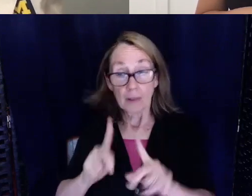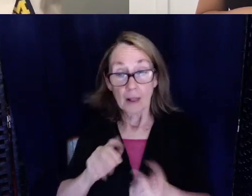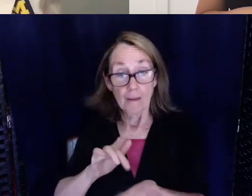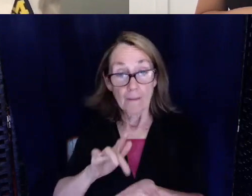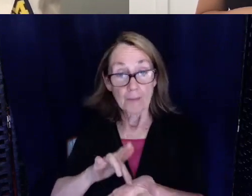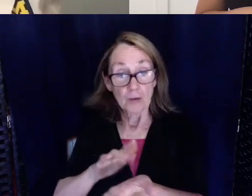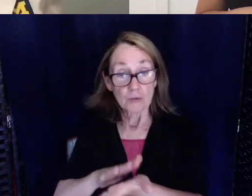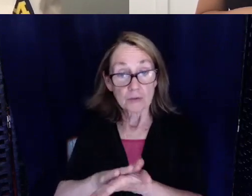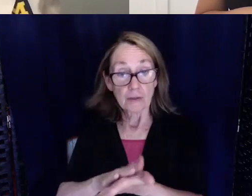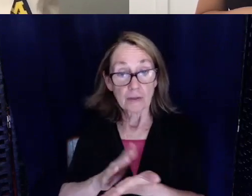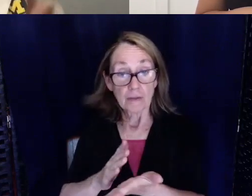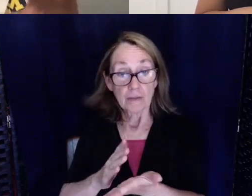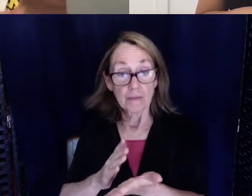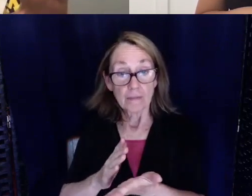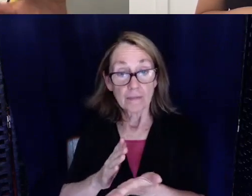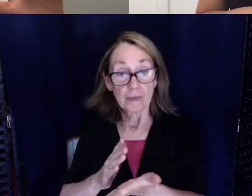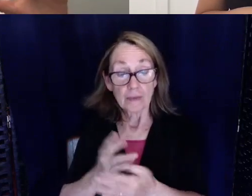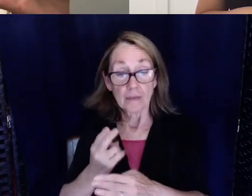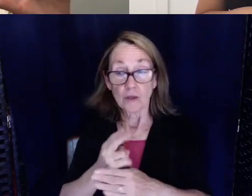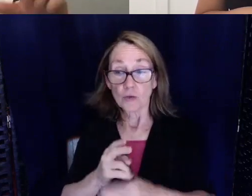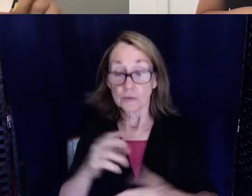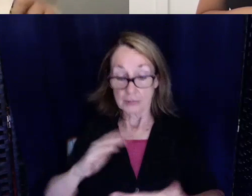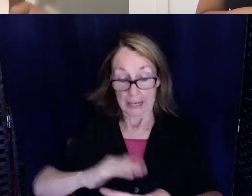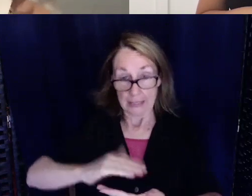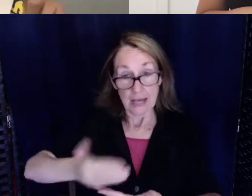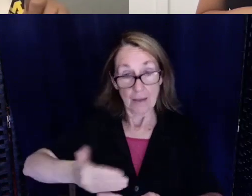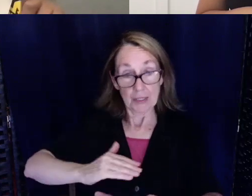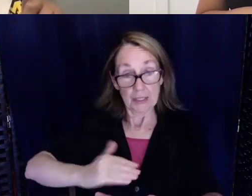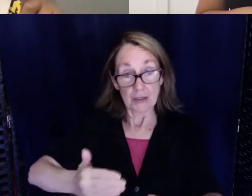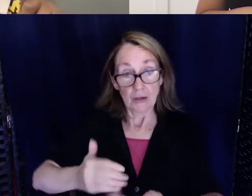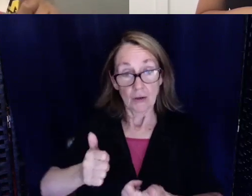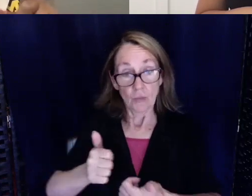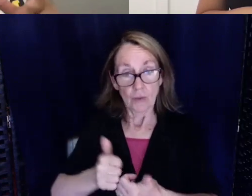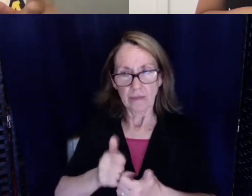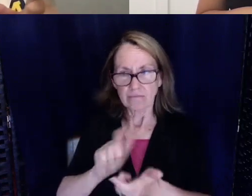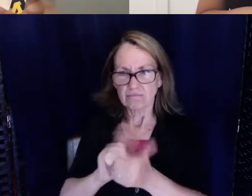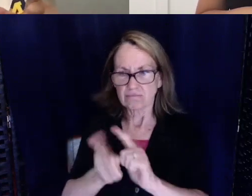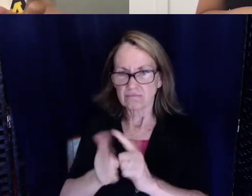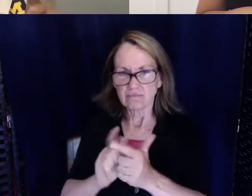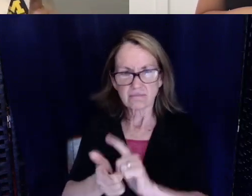rotations they used a tablet with translation, like Dragon software or something.